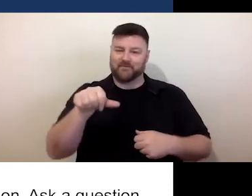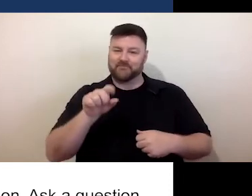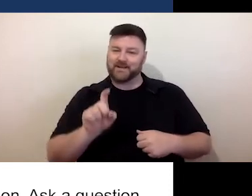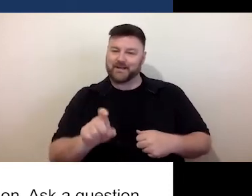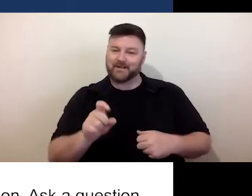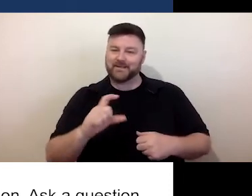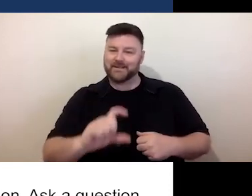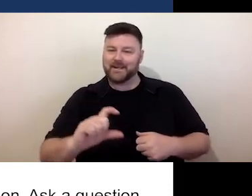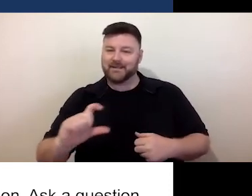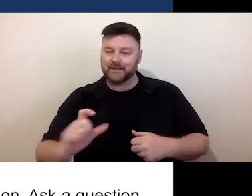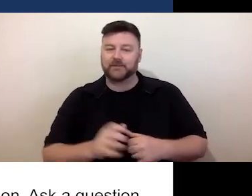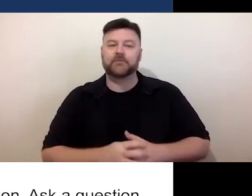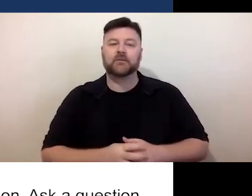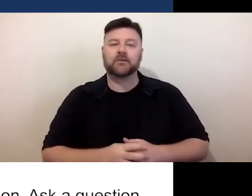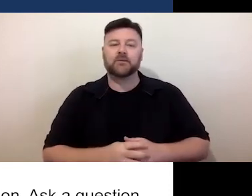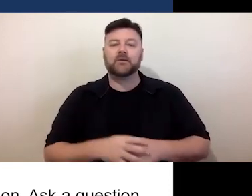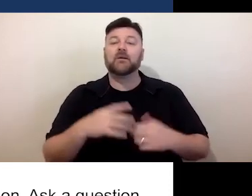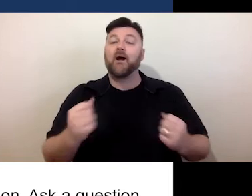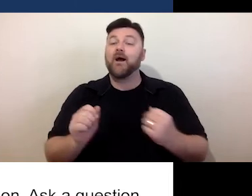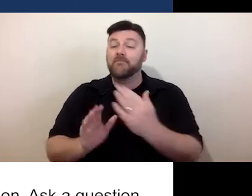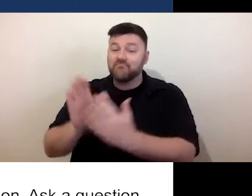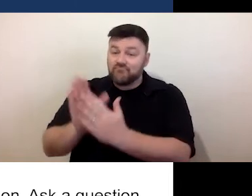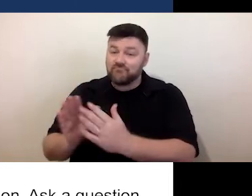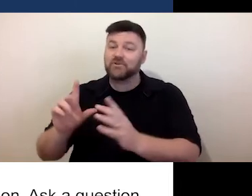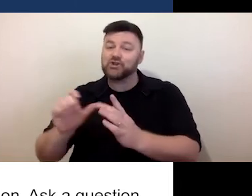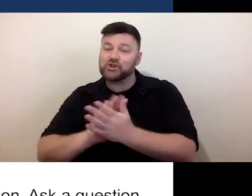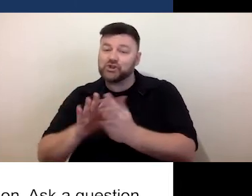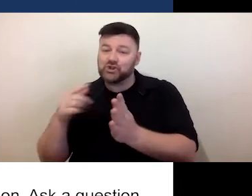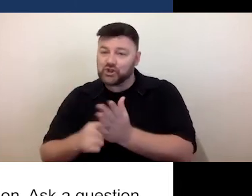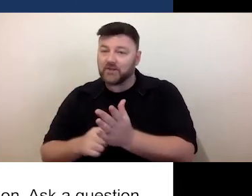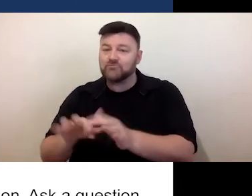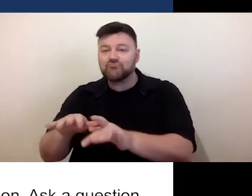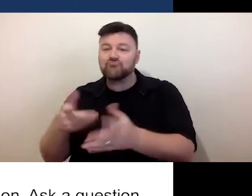As always, use the chat feature to share links and